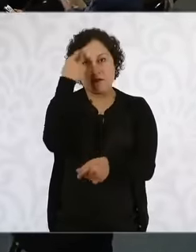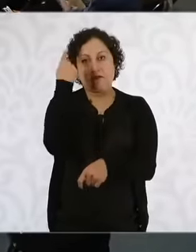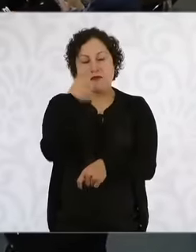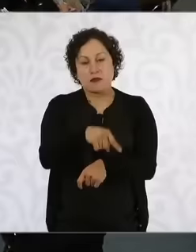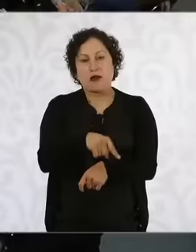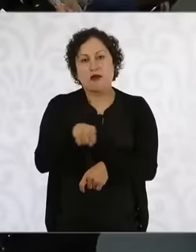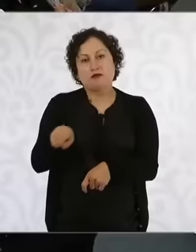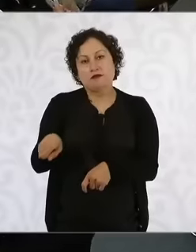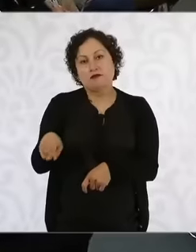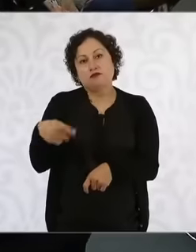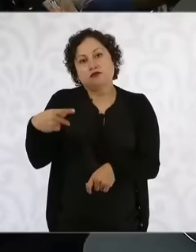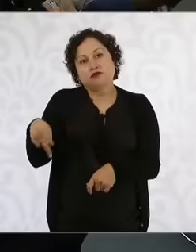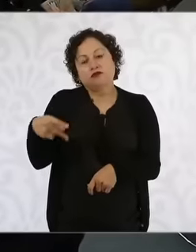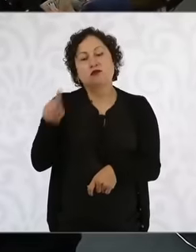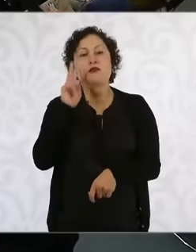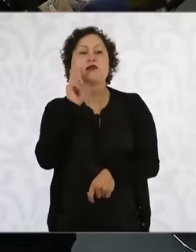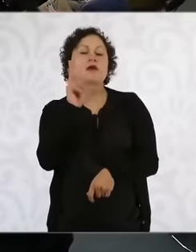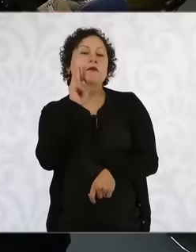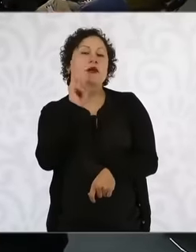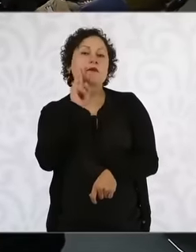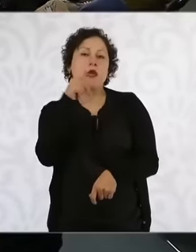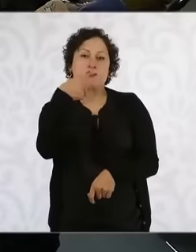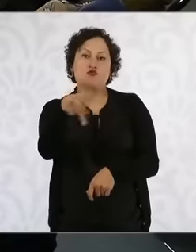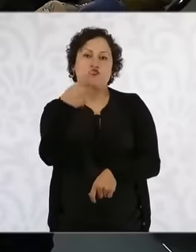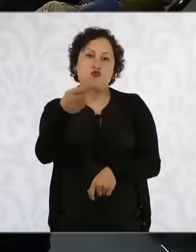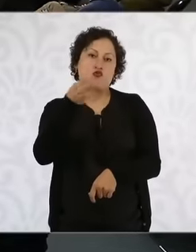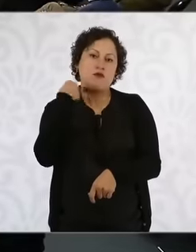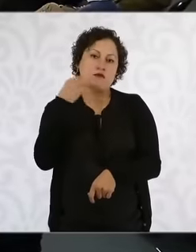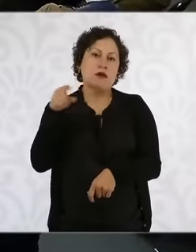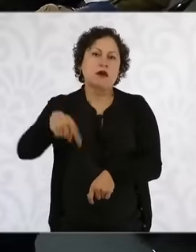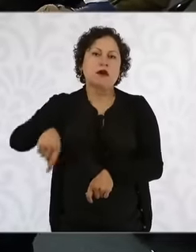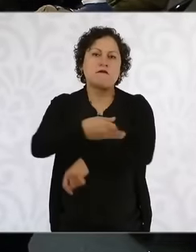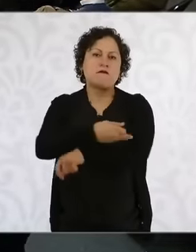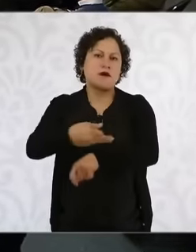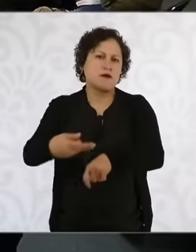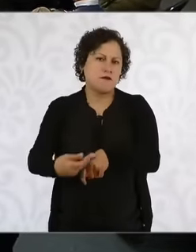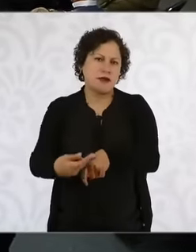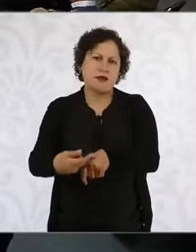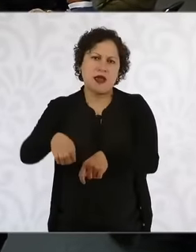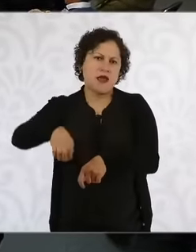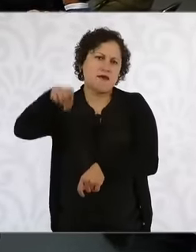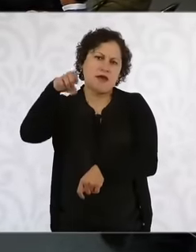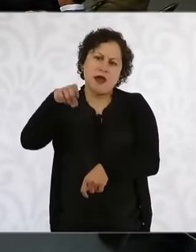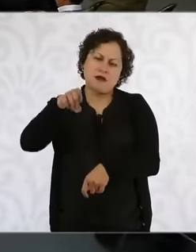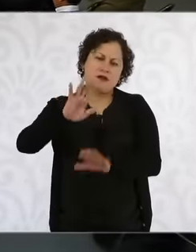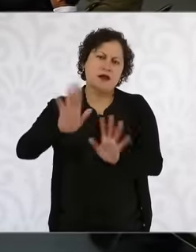see the mornings are already a family Already older adults They are already over 85 or 90 years old and it is a